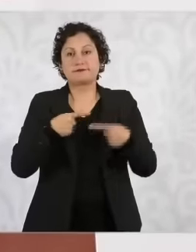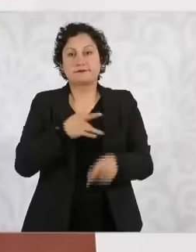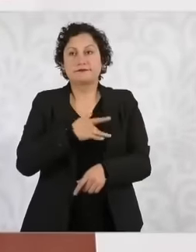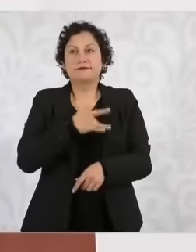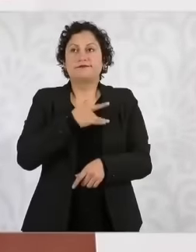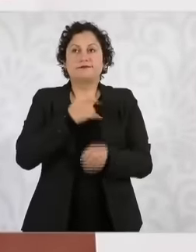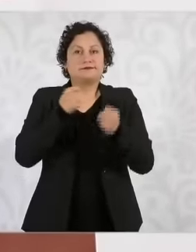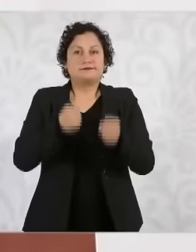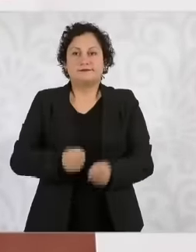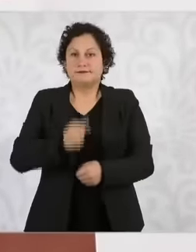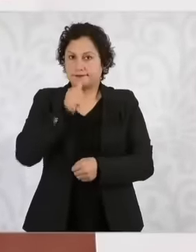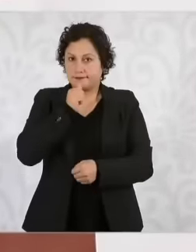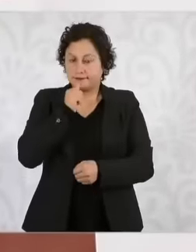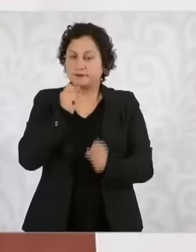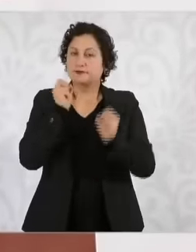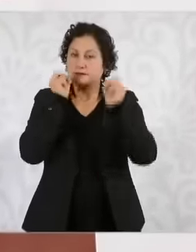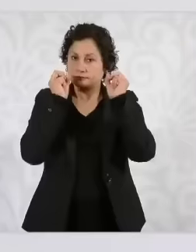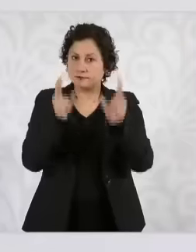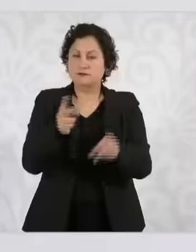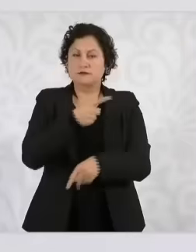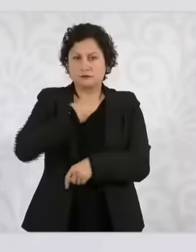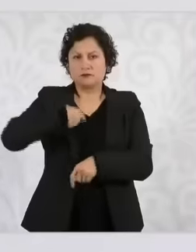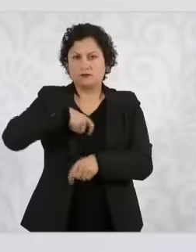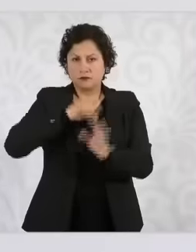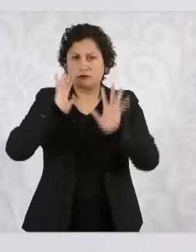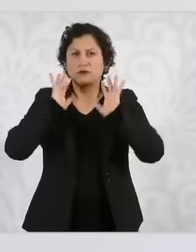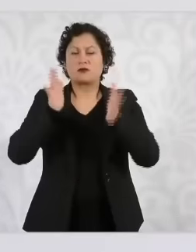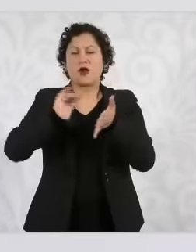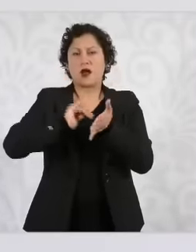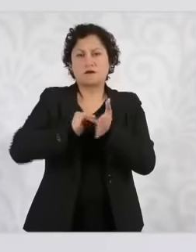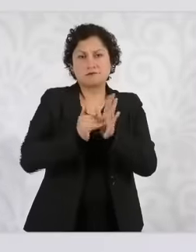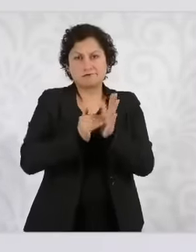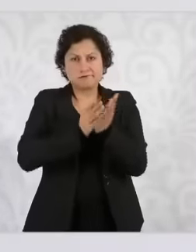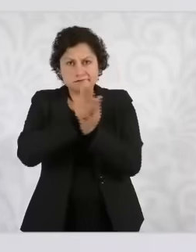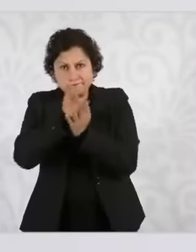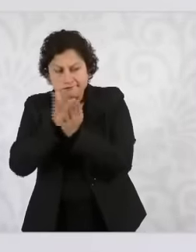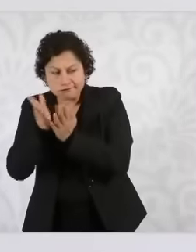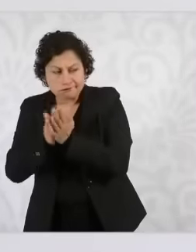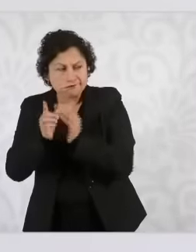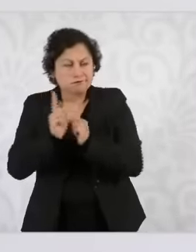a territorialized strategy and we are working with the state governments